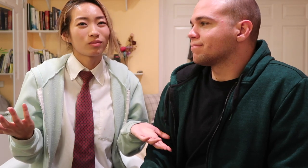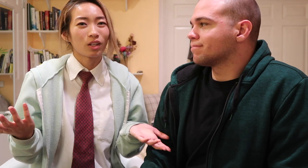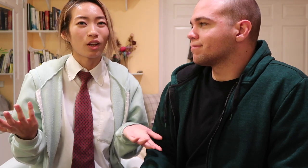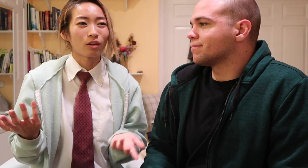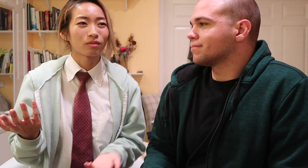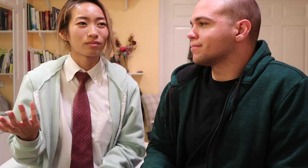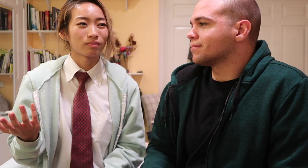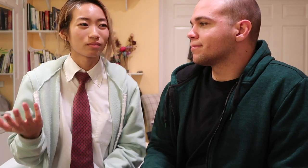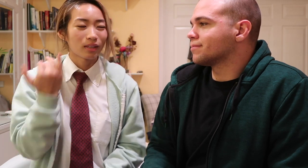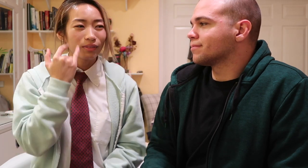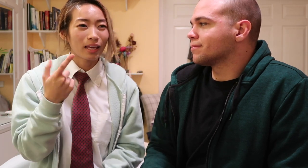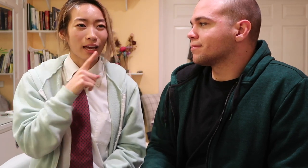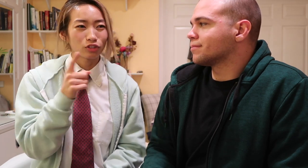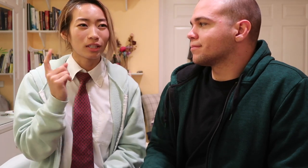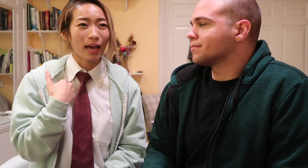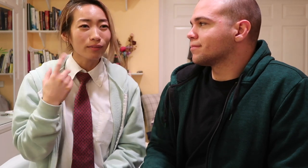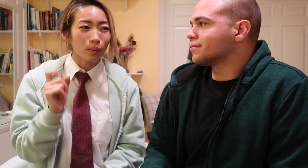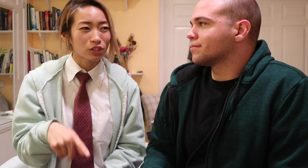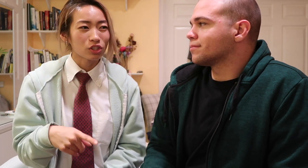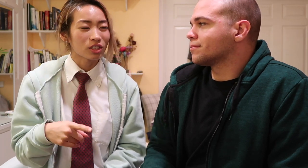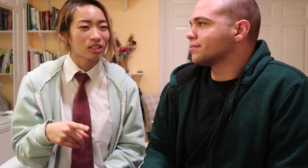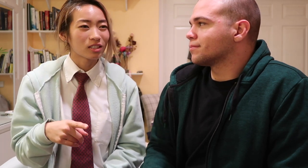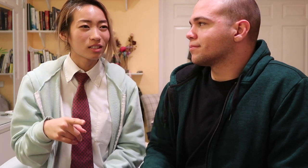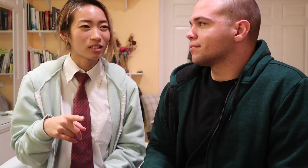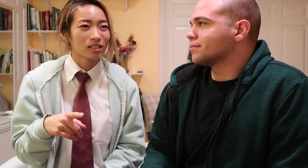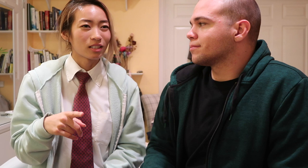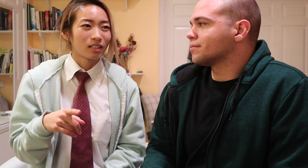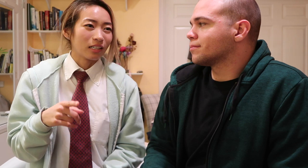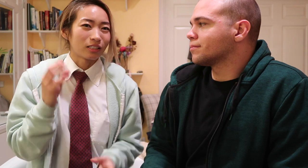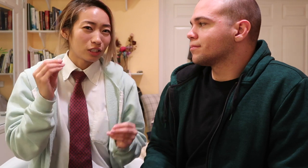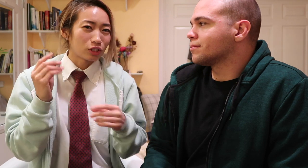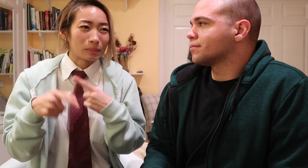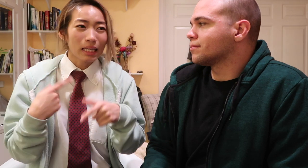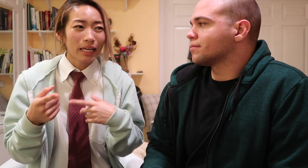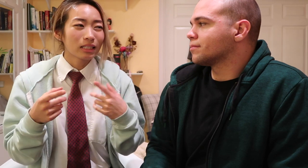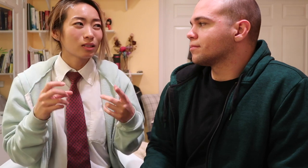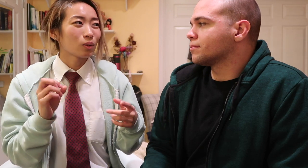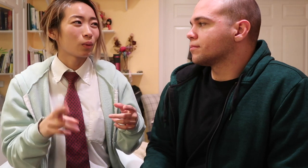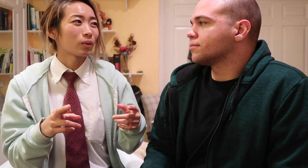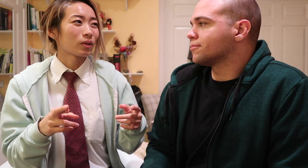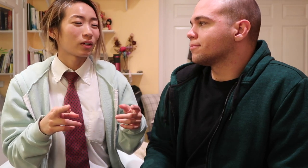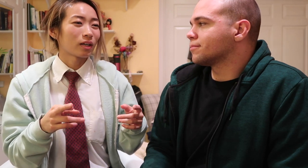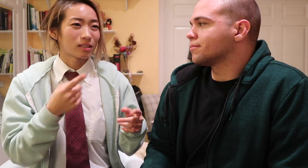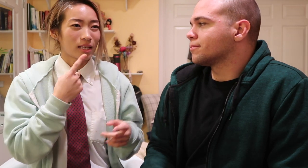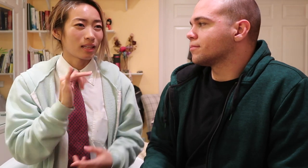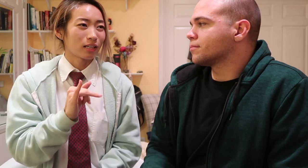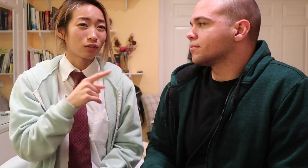you know if they actually have questions I'll teach them signs or I'll say that you're